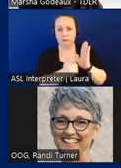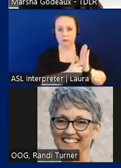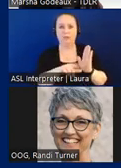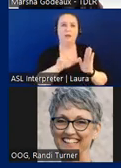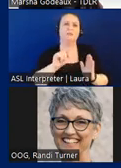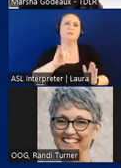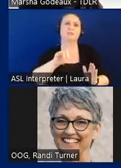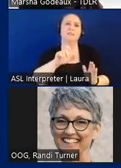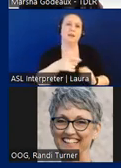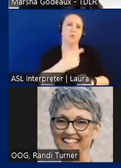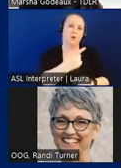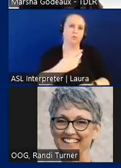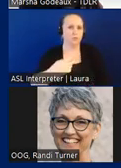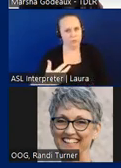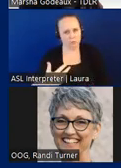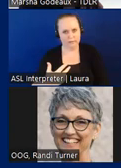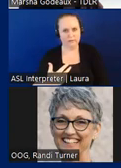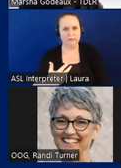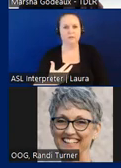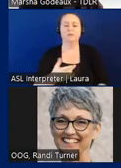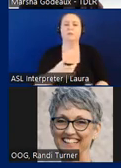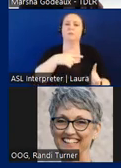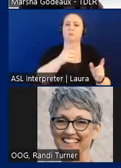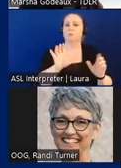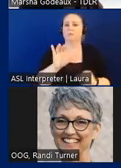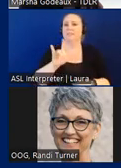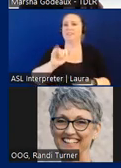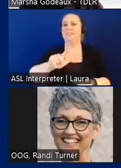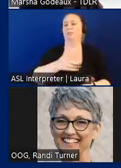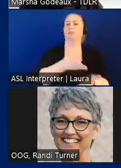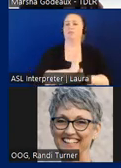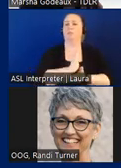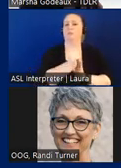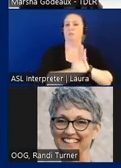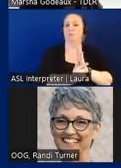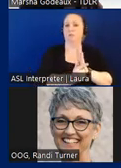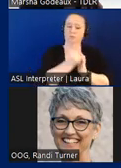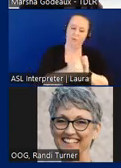Title II and Title III these are civil rights laws, meaning that everyone that uses the facility